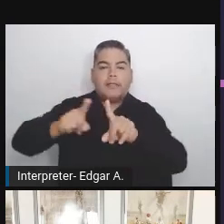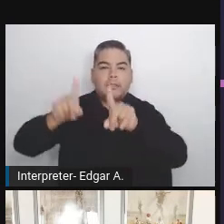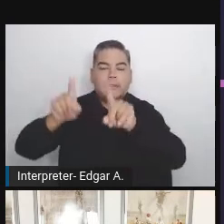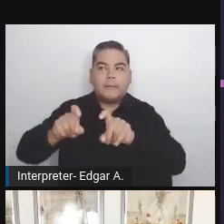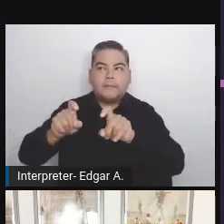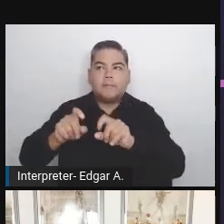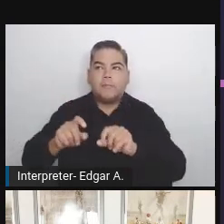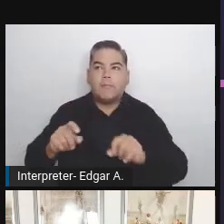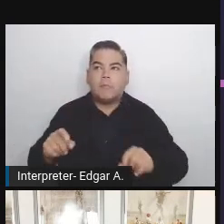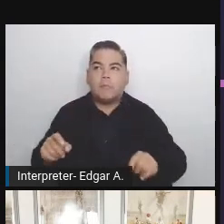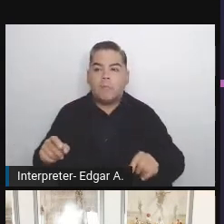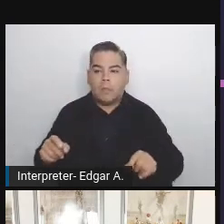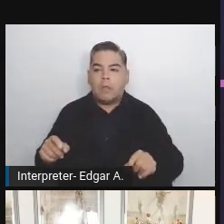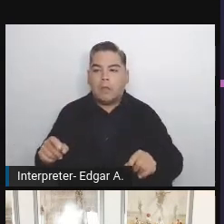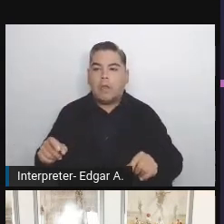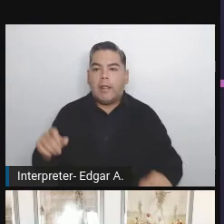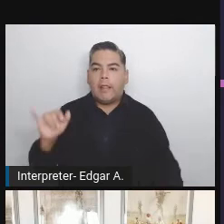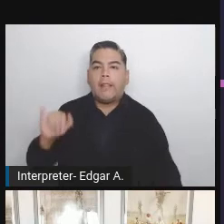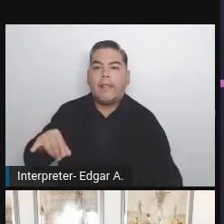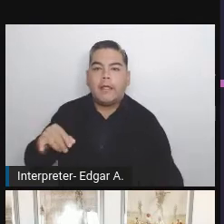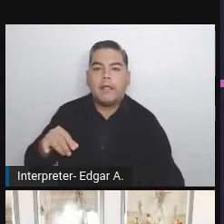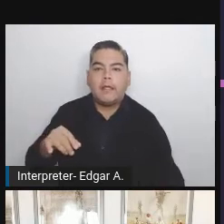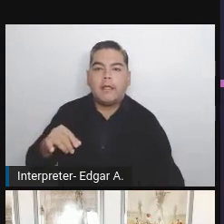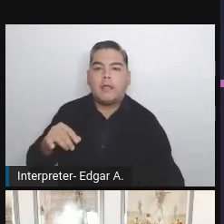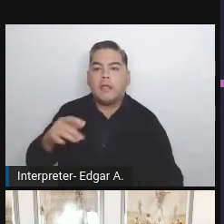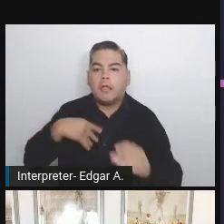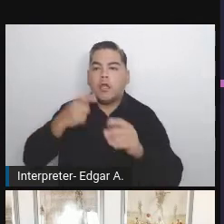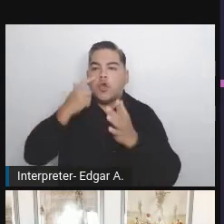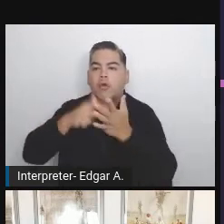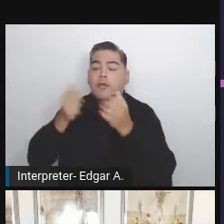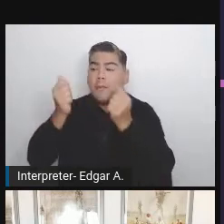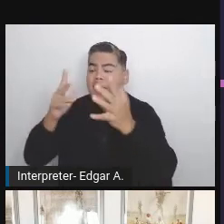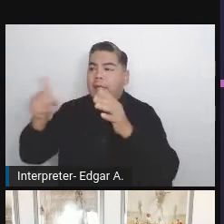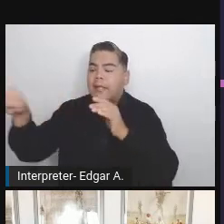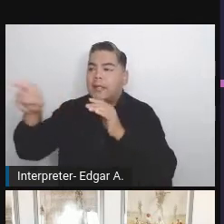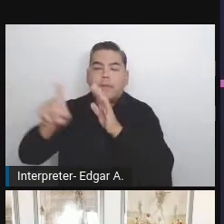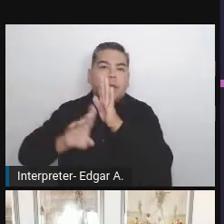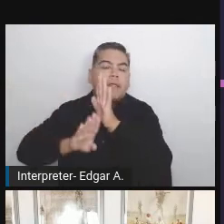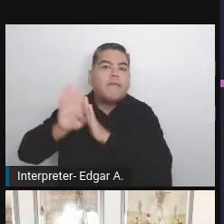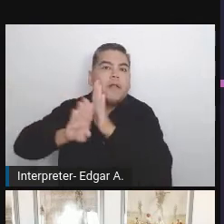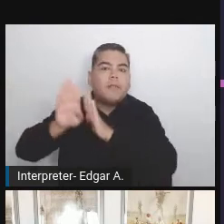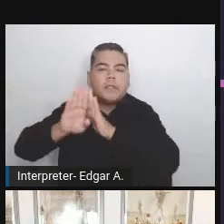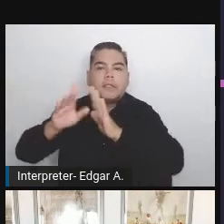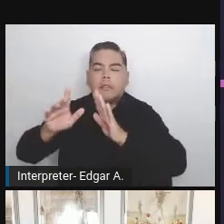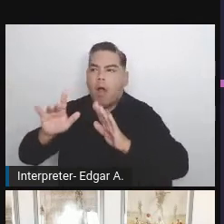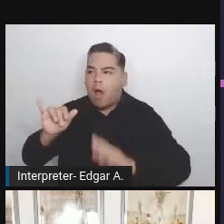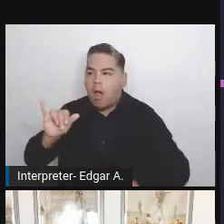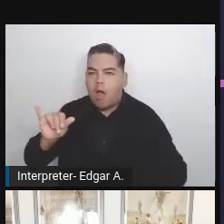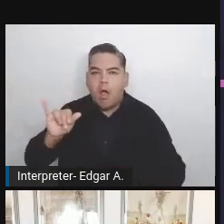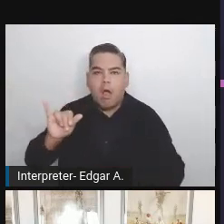It can be a true eye-opener for many developers because like I mentioned, this testing will happen